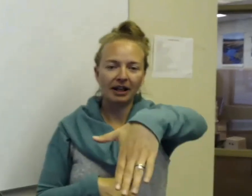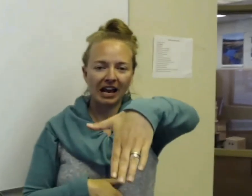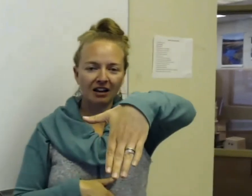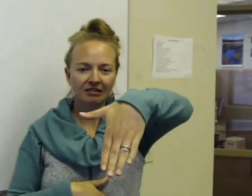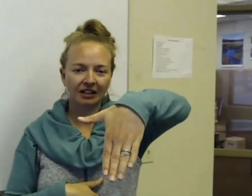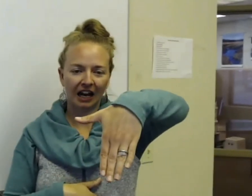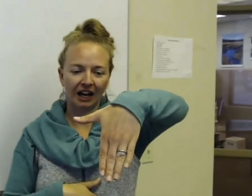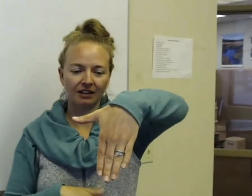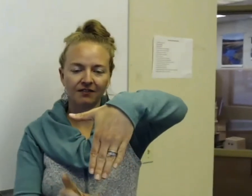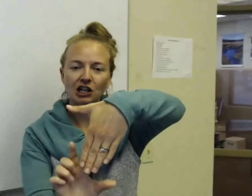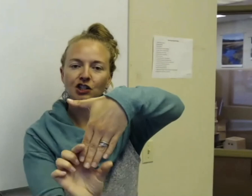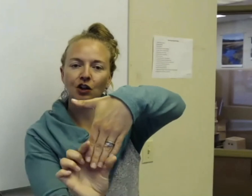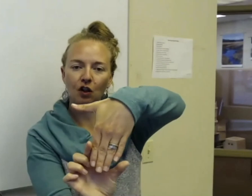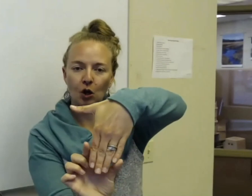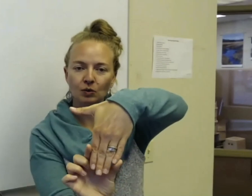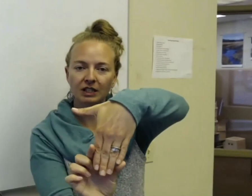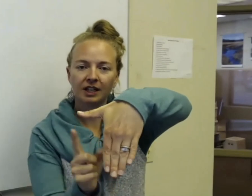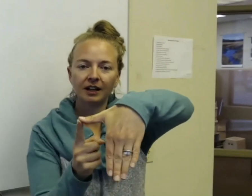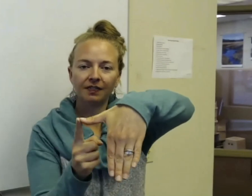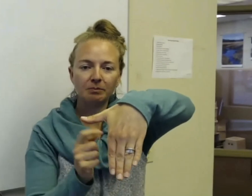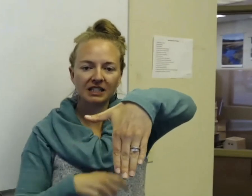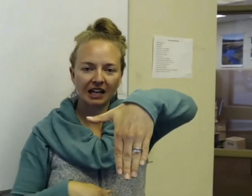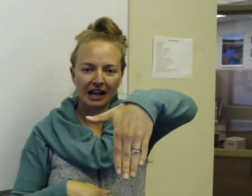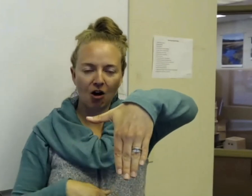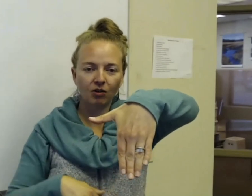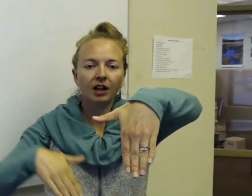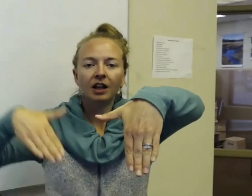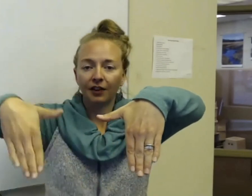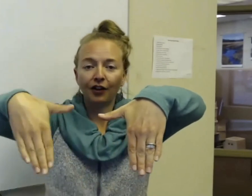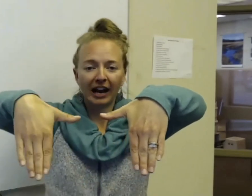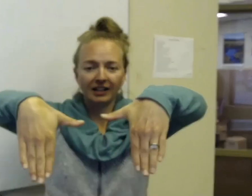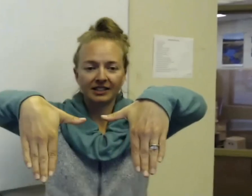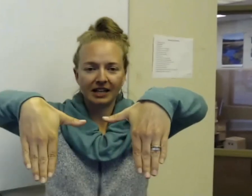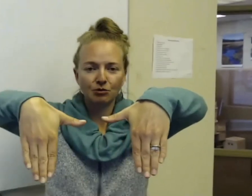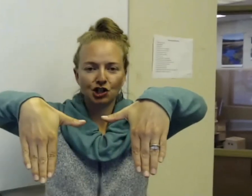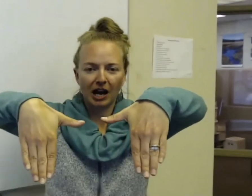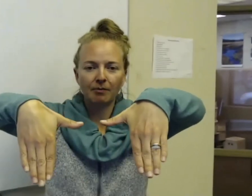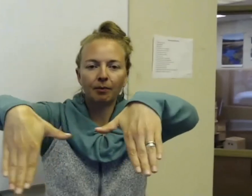hand, and fingers are closed, thumb sticking out, the other hand is the same shape.